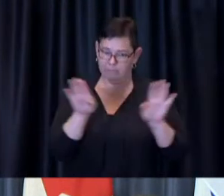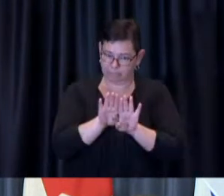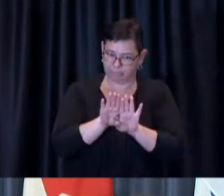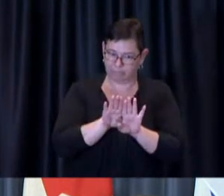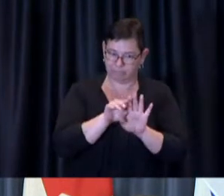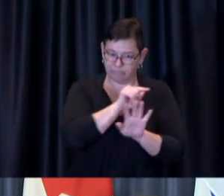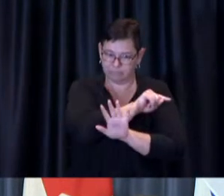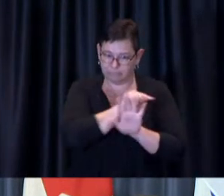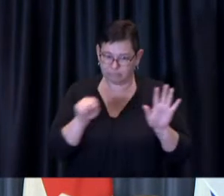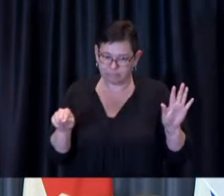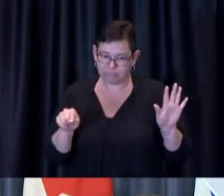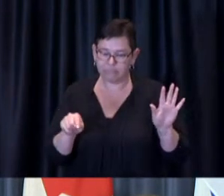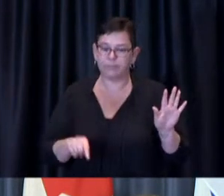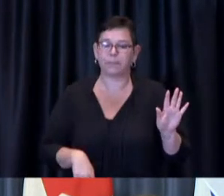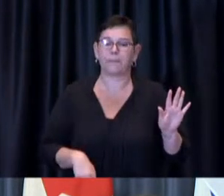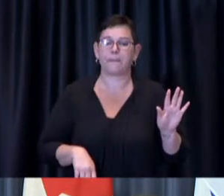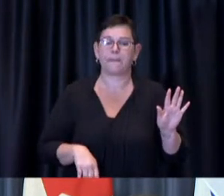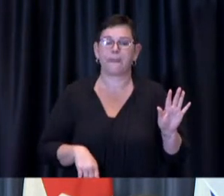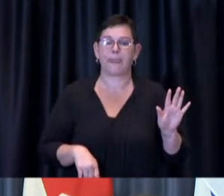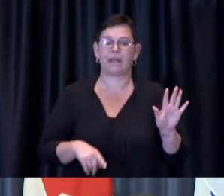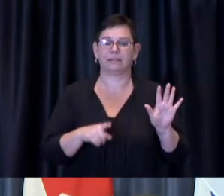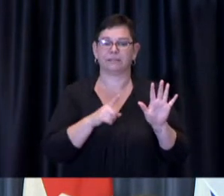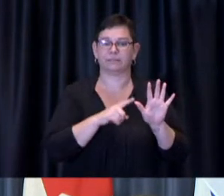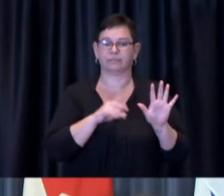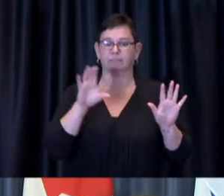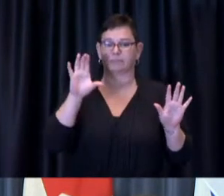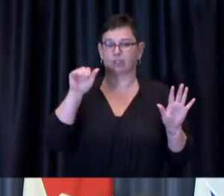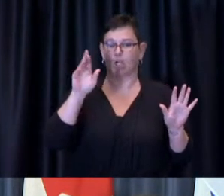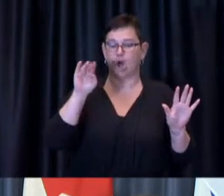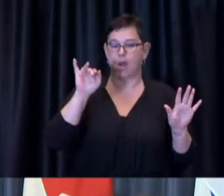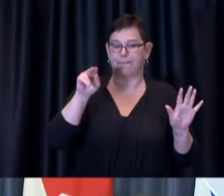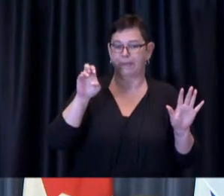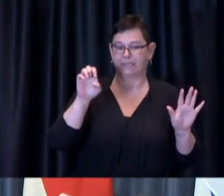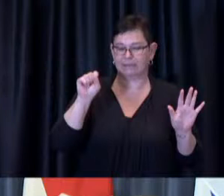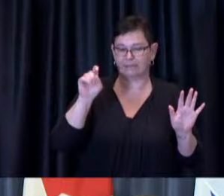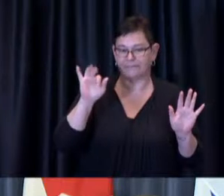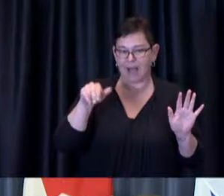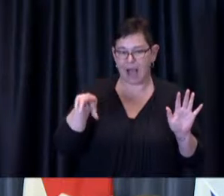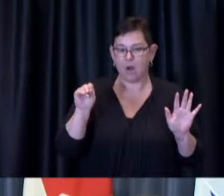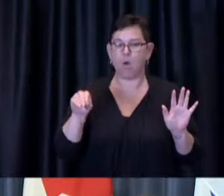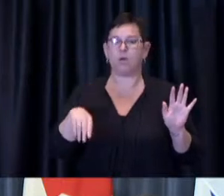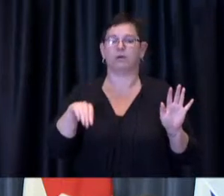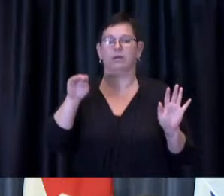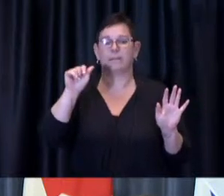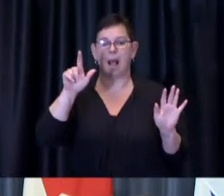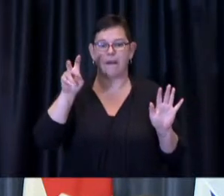including Carmine Stefano Community Centre, Malvern Community Centre, Mitchell Field Arena,